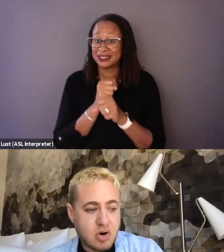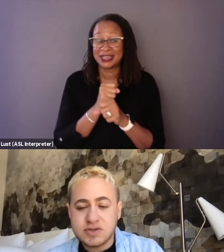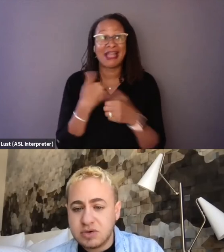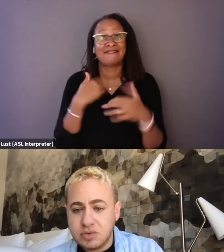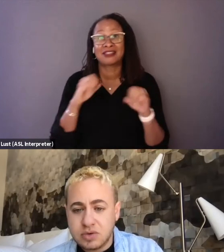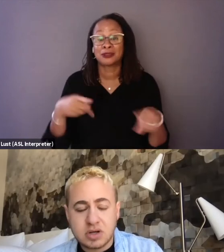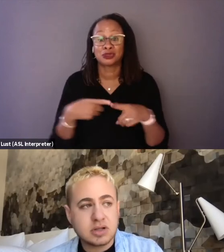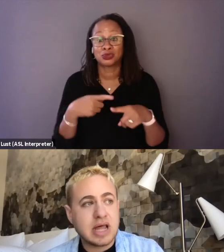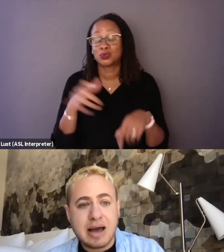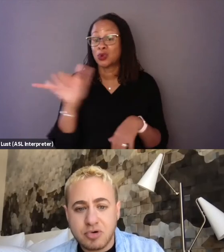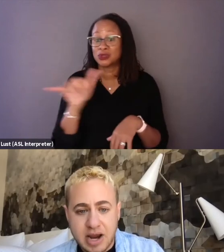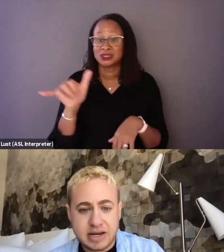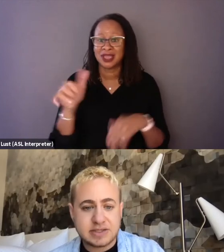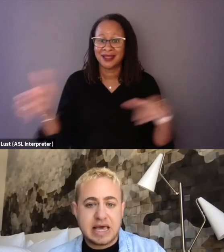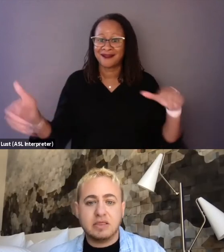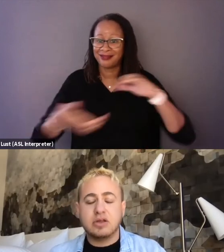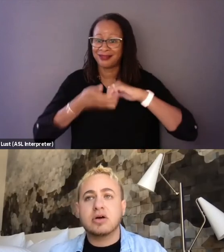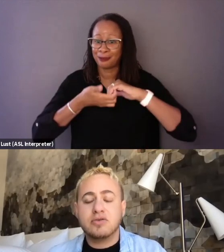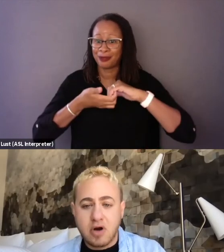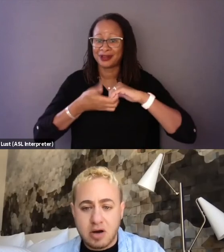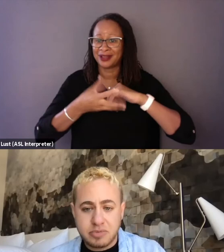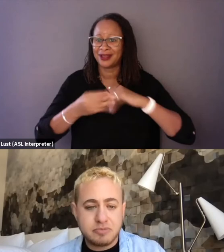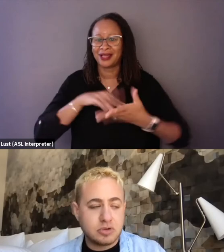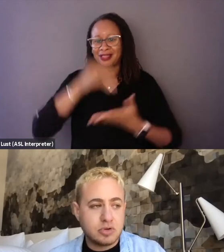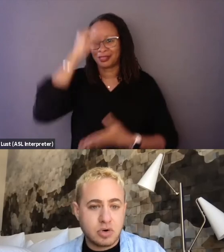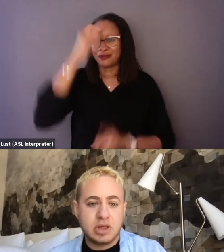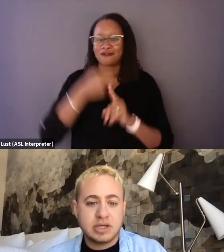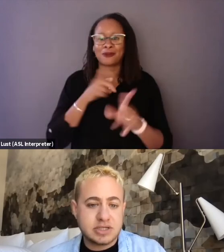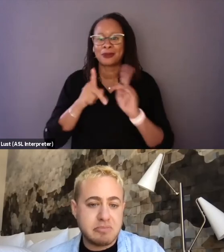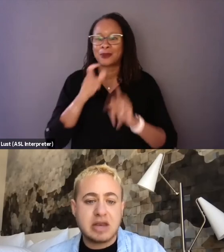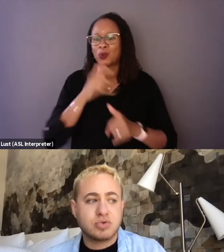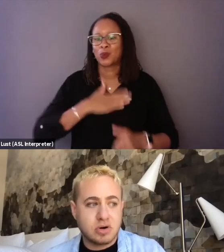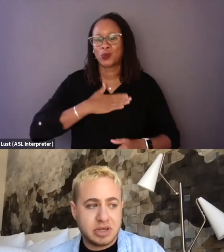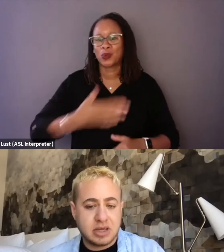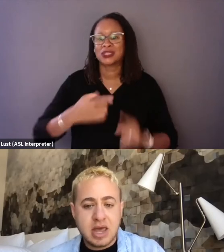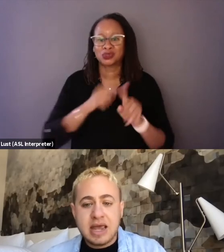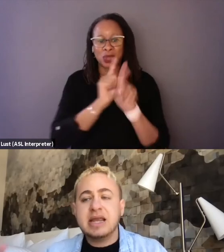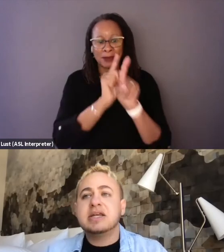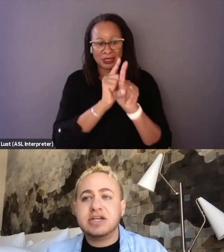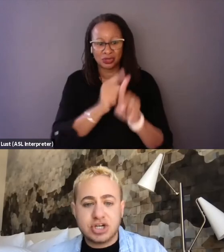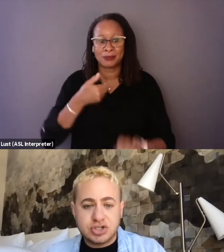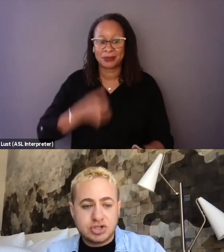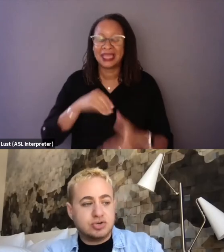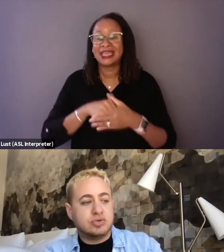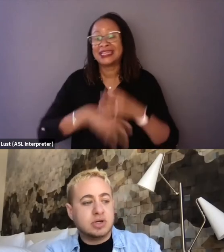also collaborate and learn from people who are willing to mentor me in addition to